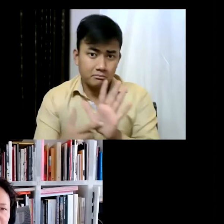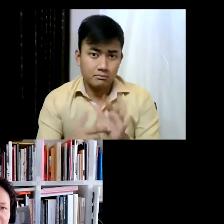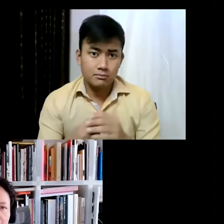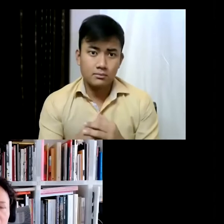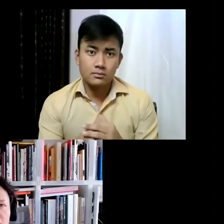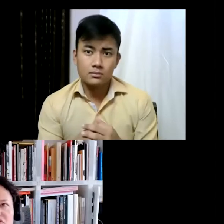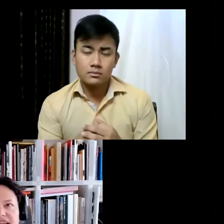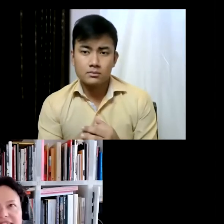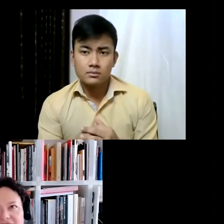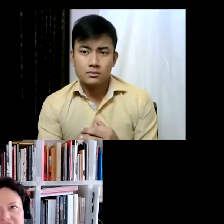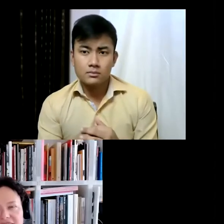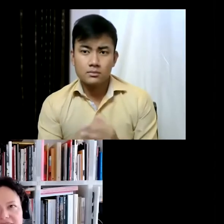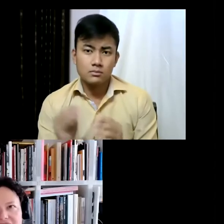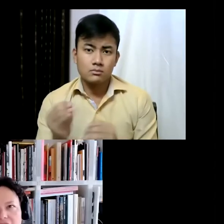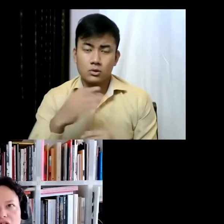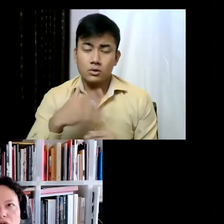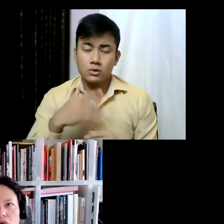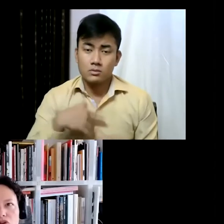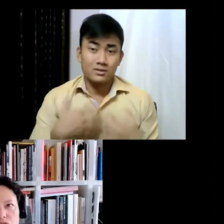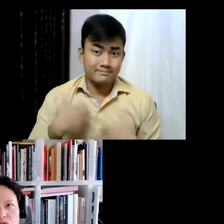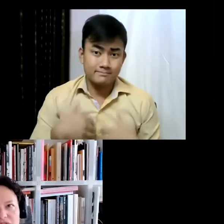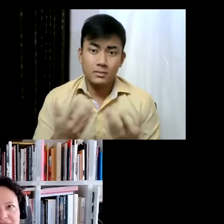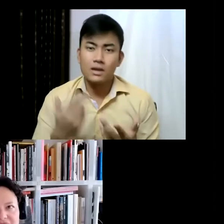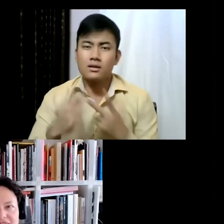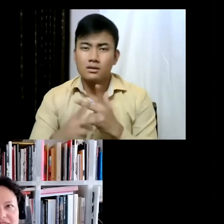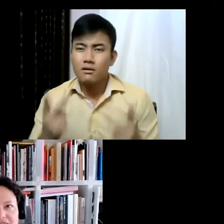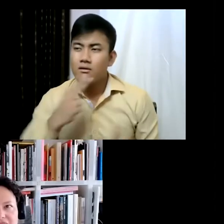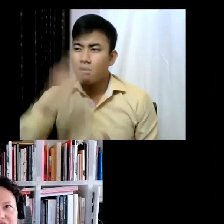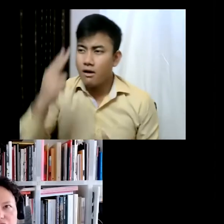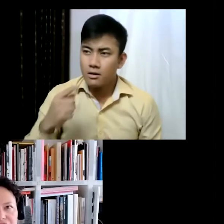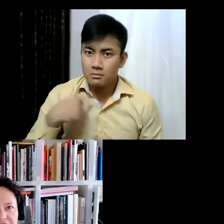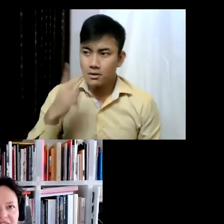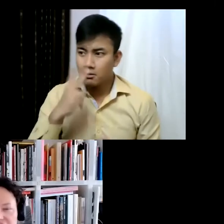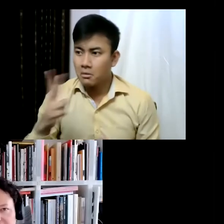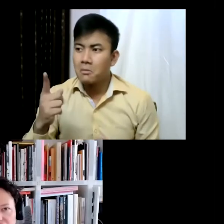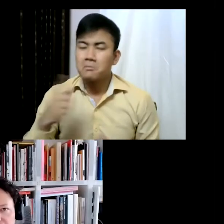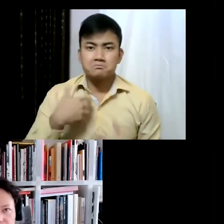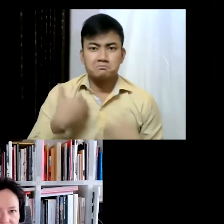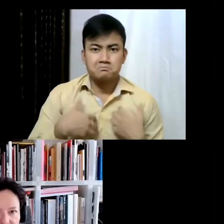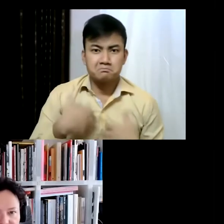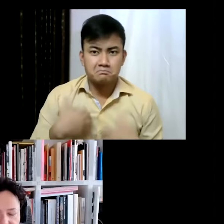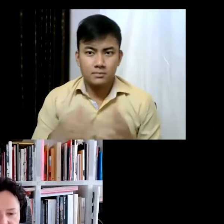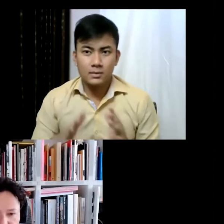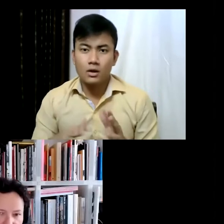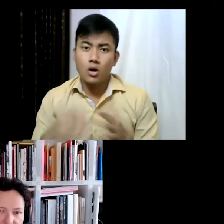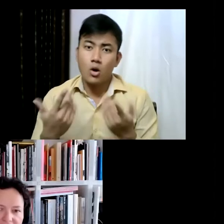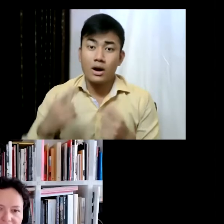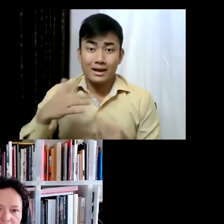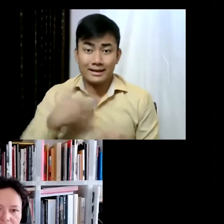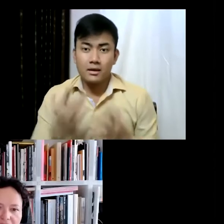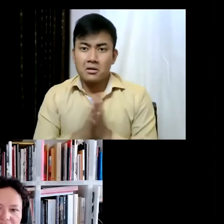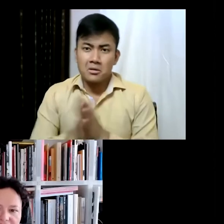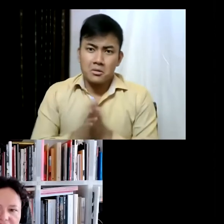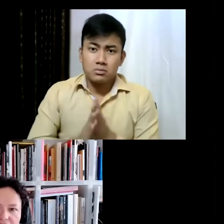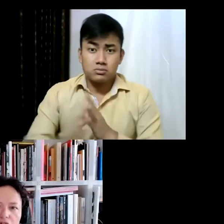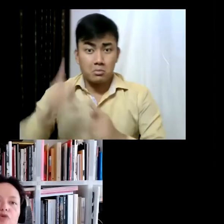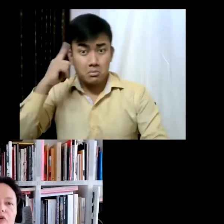but I'm more interested in artists who use that sort of negative energy or this time of crisis to